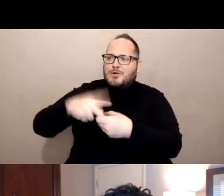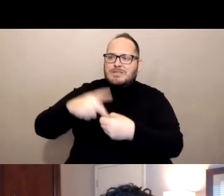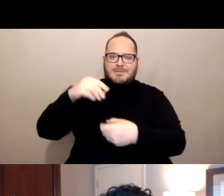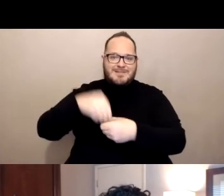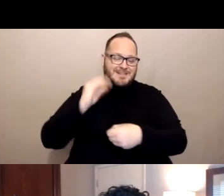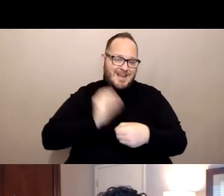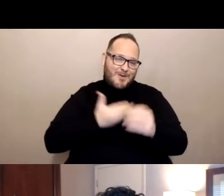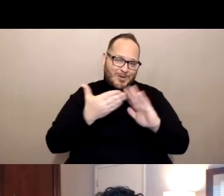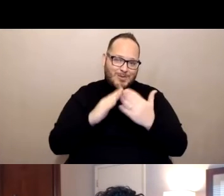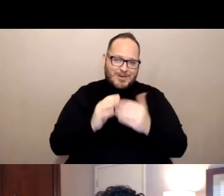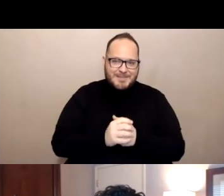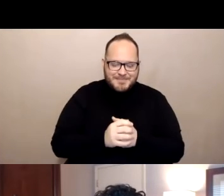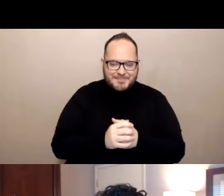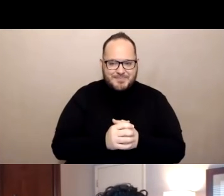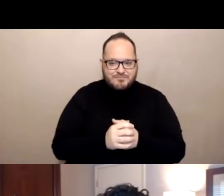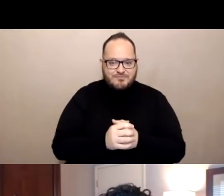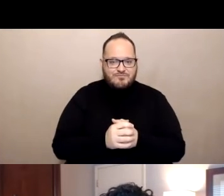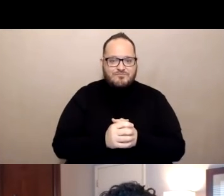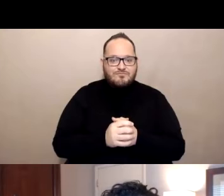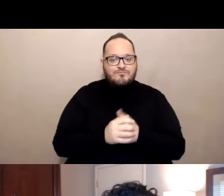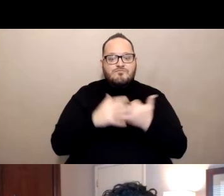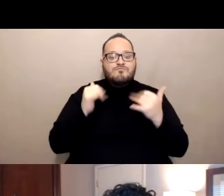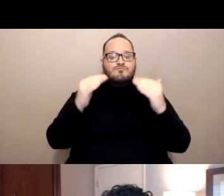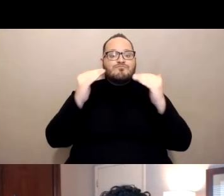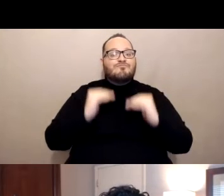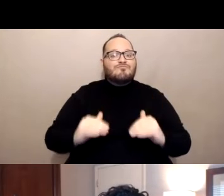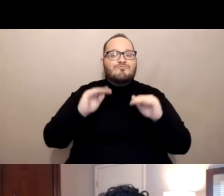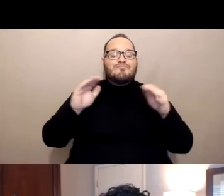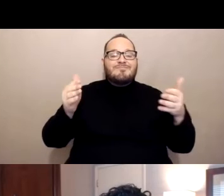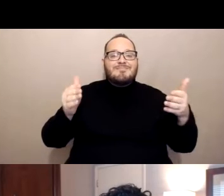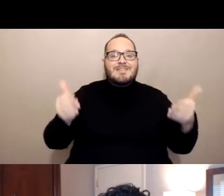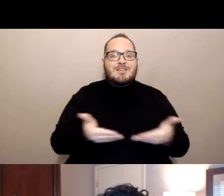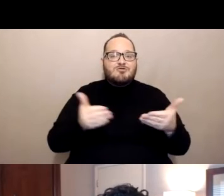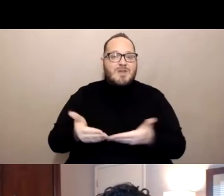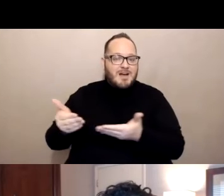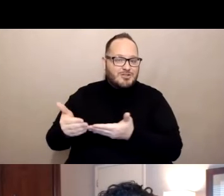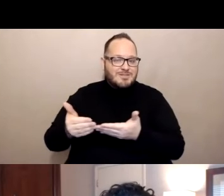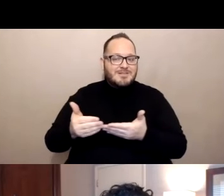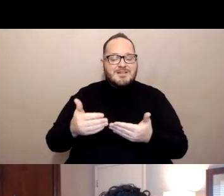So with that, let's move on to introductions and I'd like to pass the mic over to my colleague